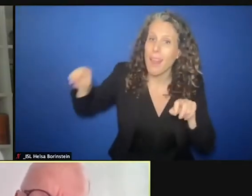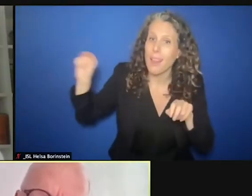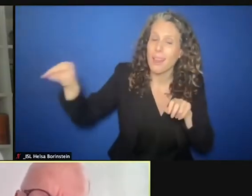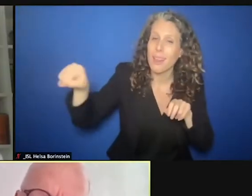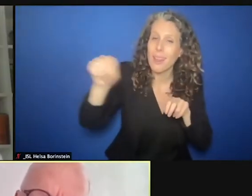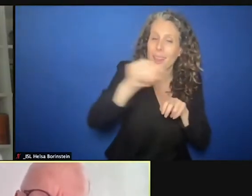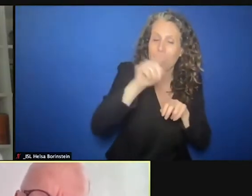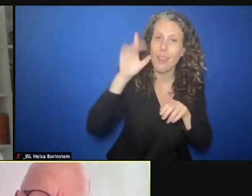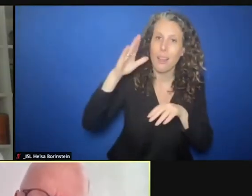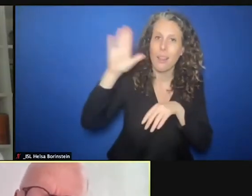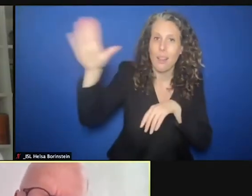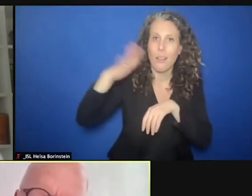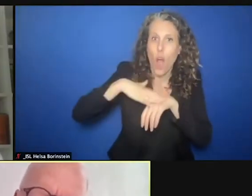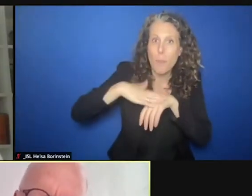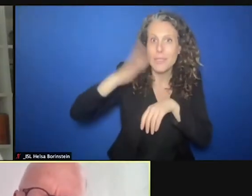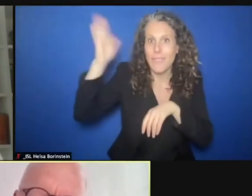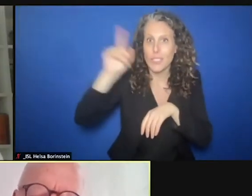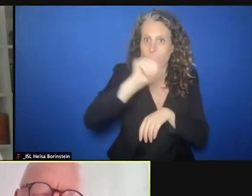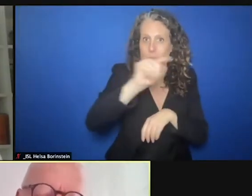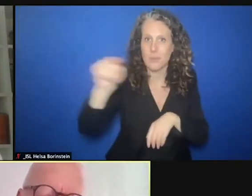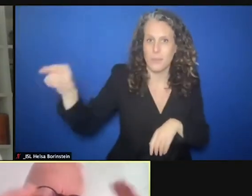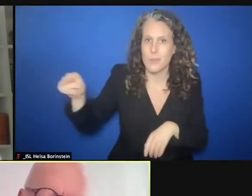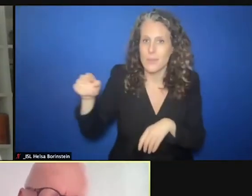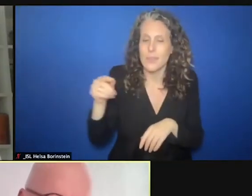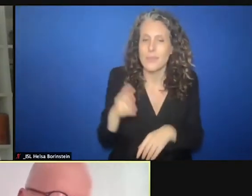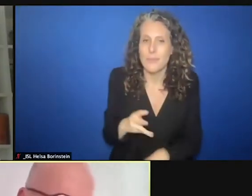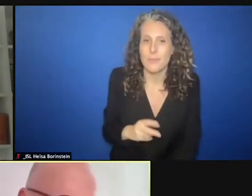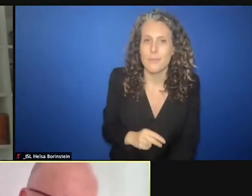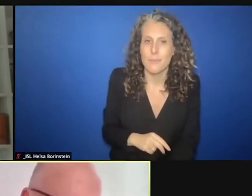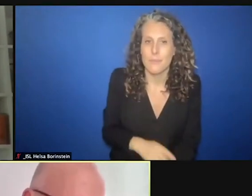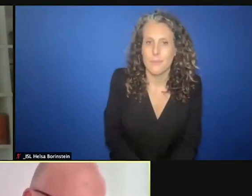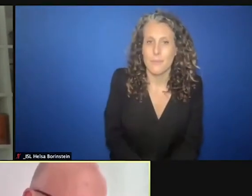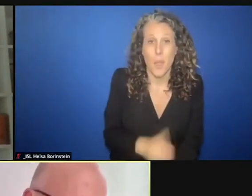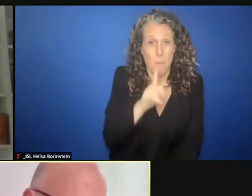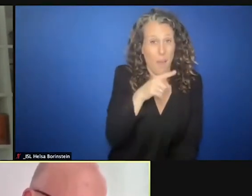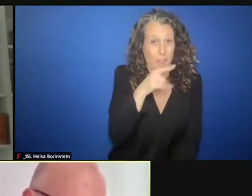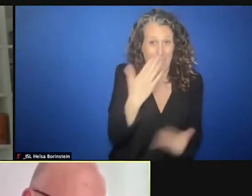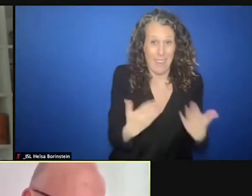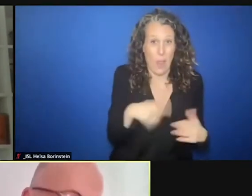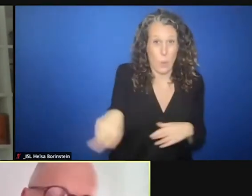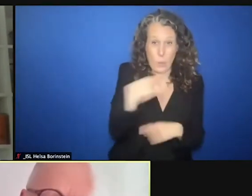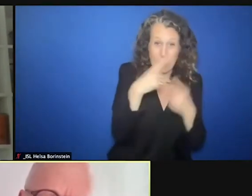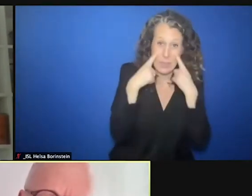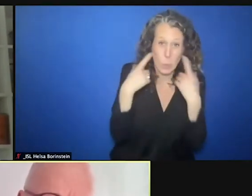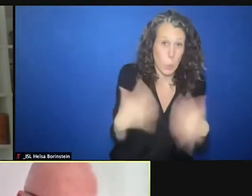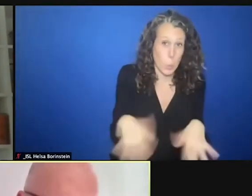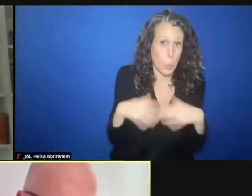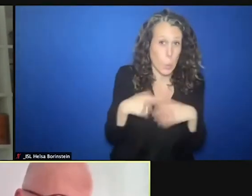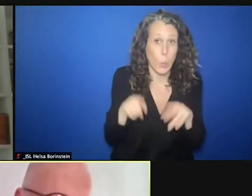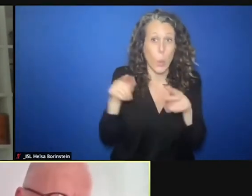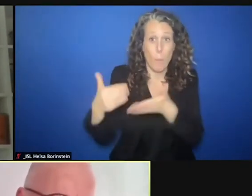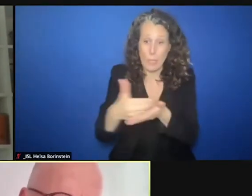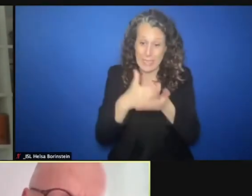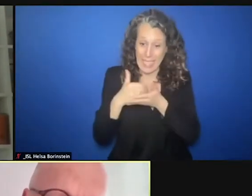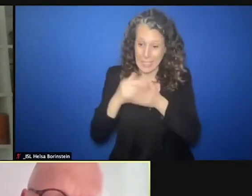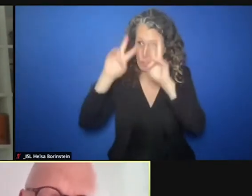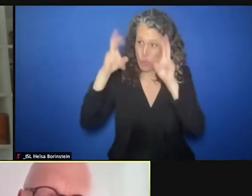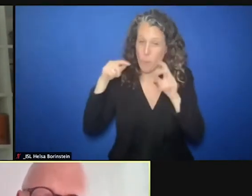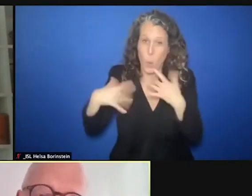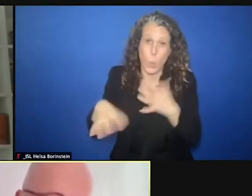a lot of them but it shows how complex the issue of protection is. When you ask me the donor what